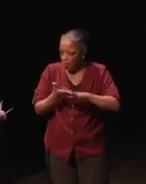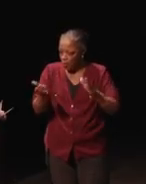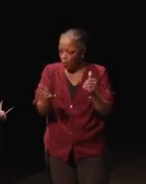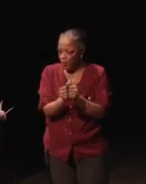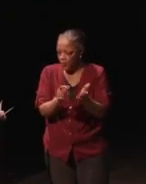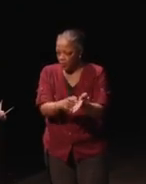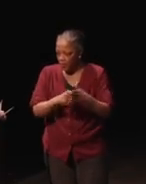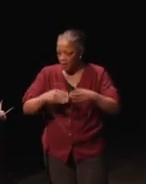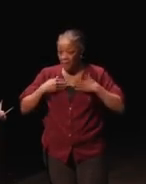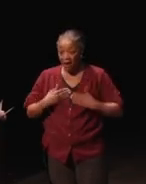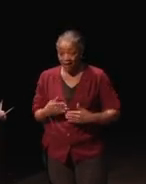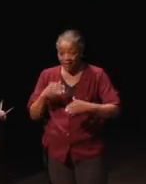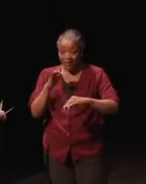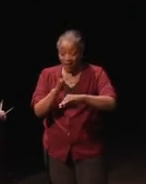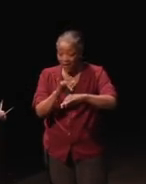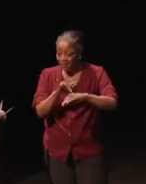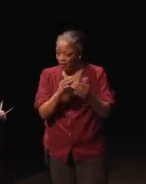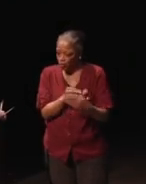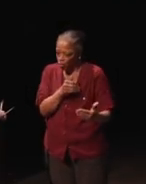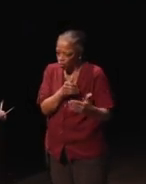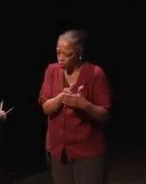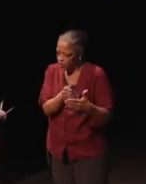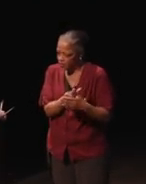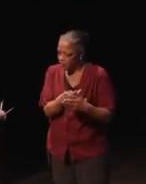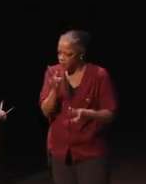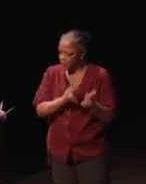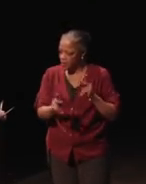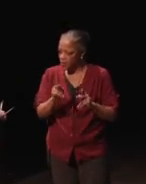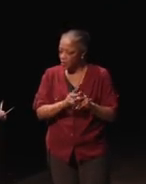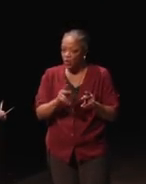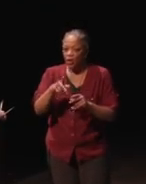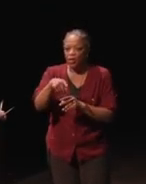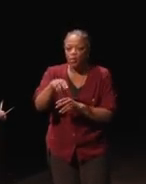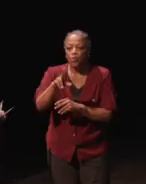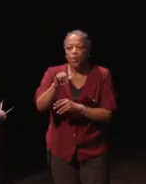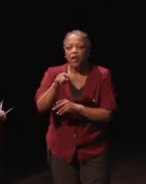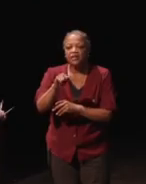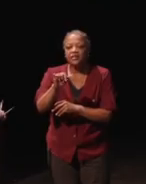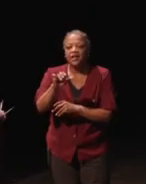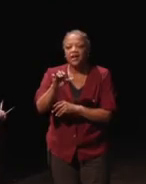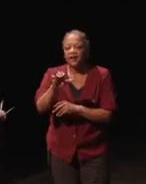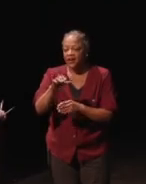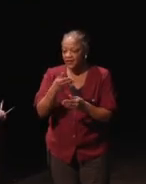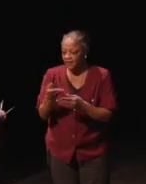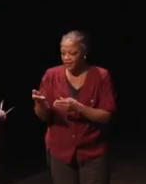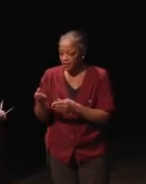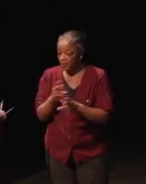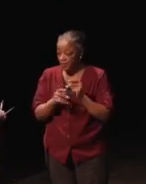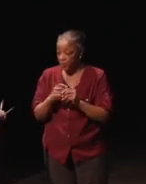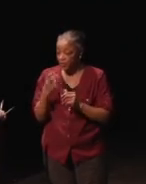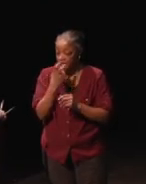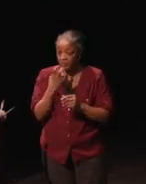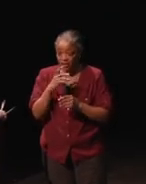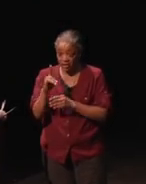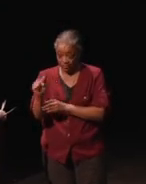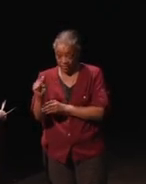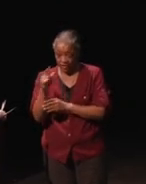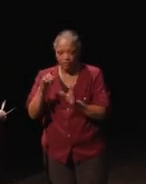body contact or close proximity and that's for people with prosthetic devices. For people with speech disabilities, you also have to provide one mode